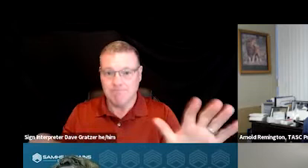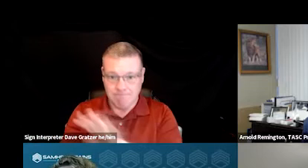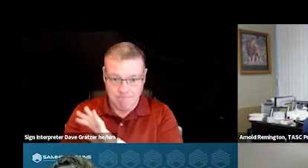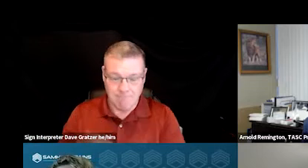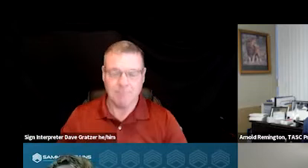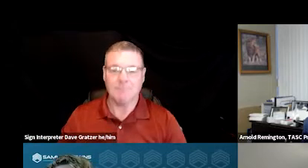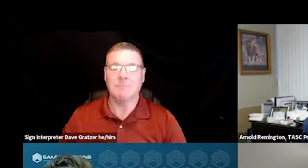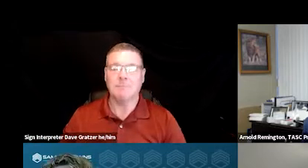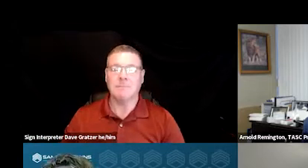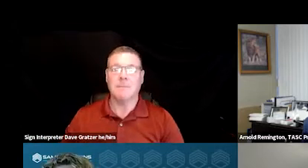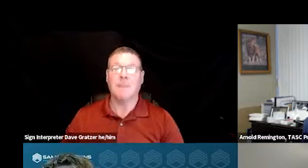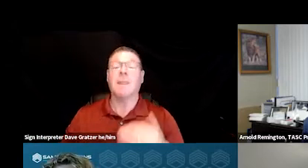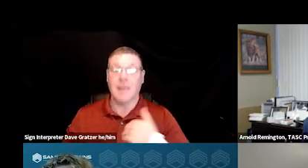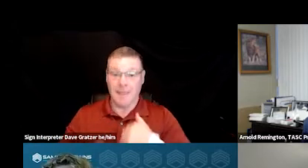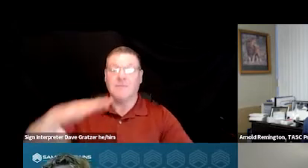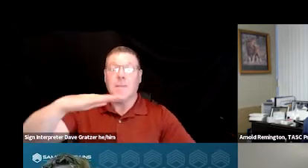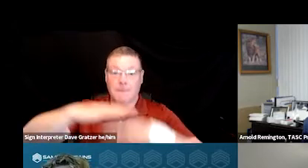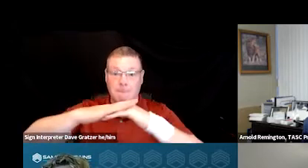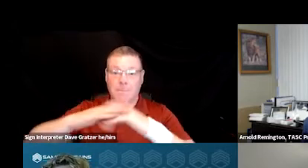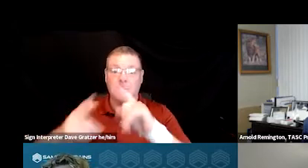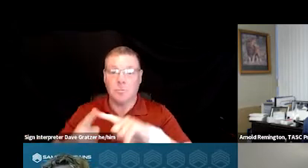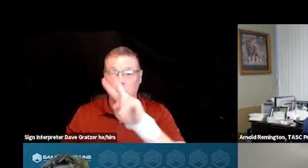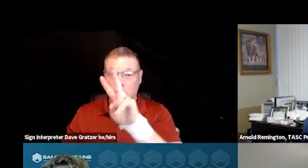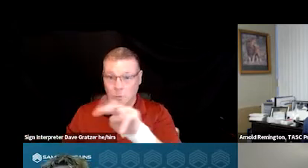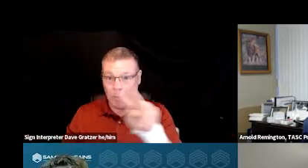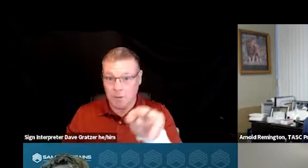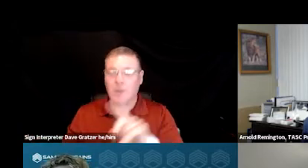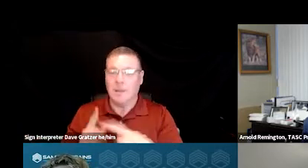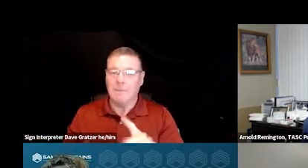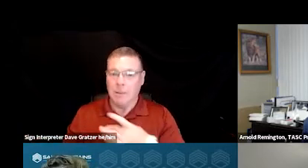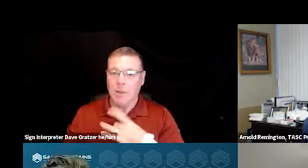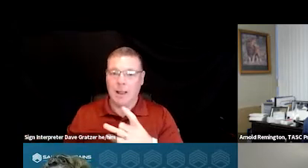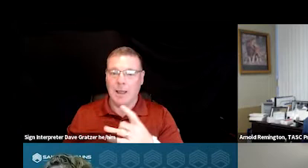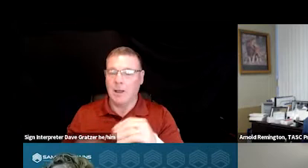We have capacity to go up to 22, but we like to keep it no more than 20,